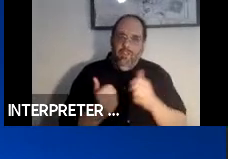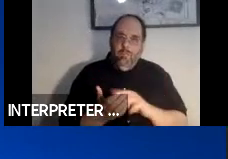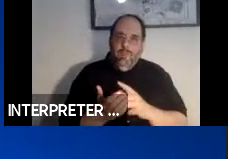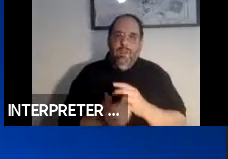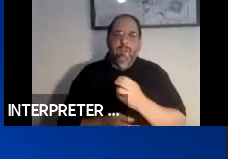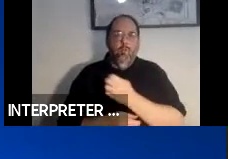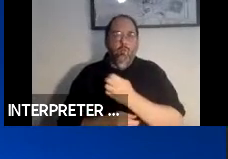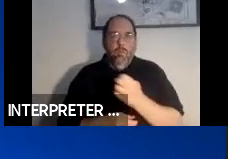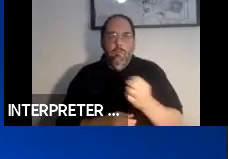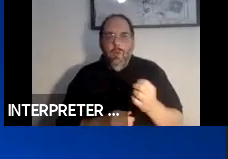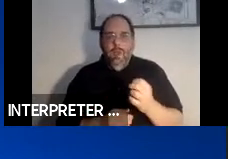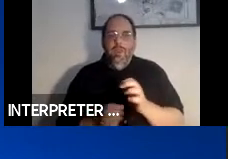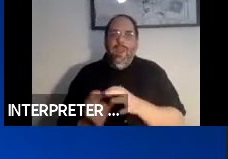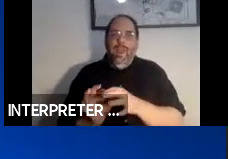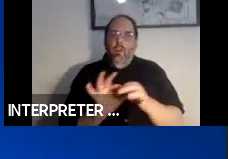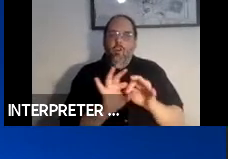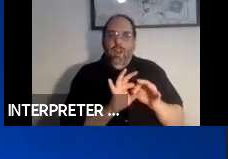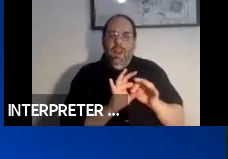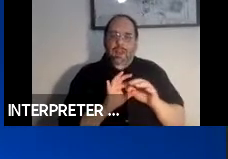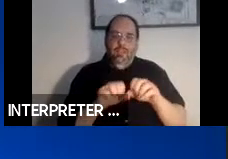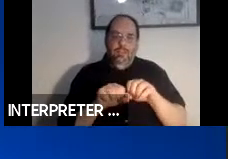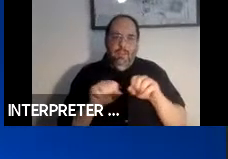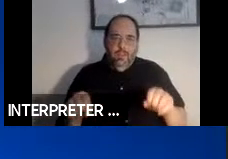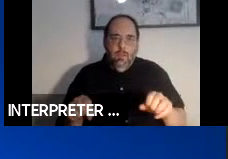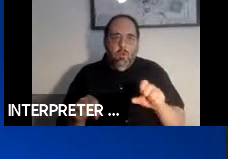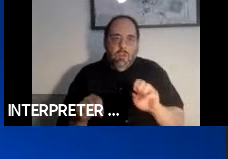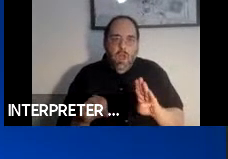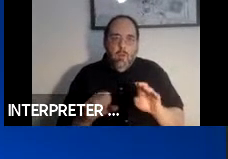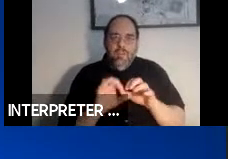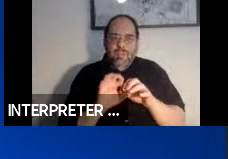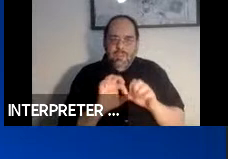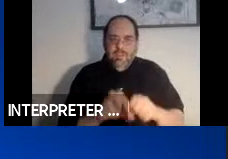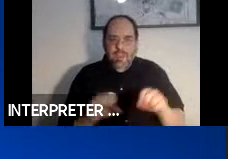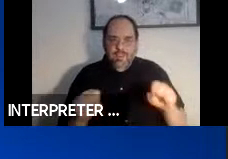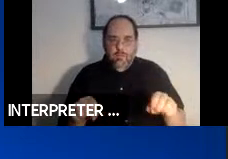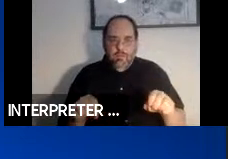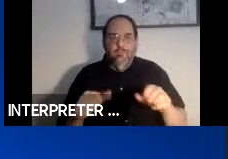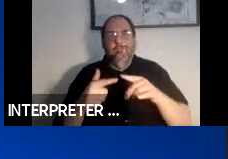interconnected system, or subsystems and let's go onto the next slide.